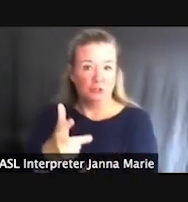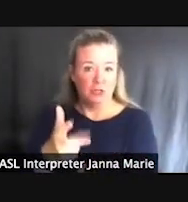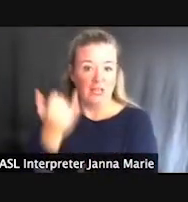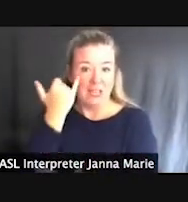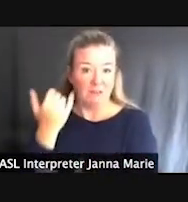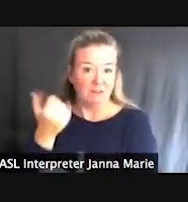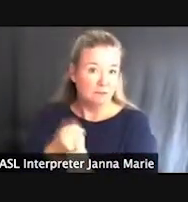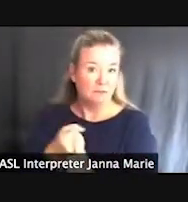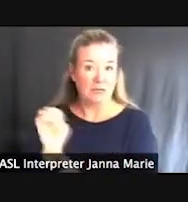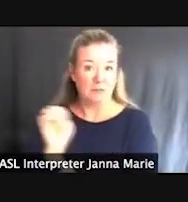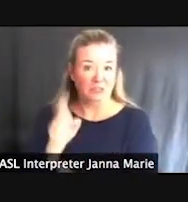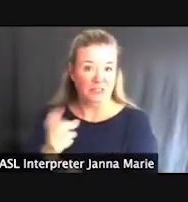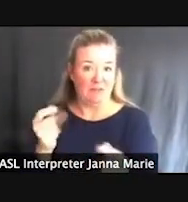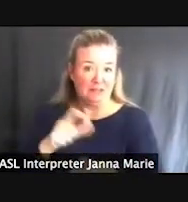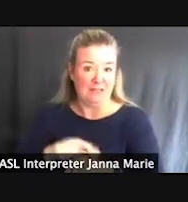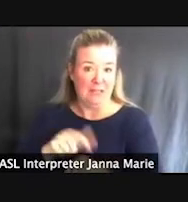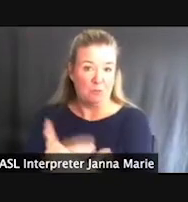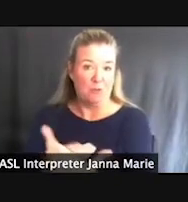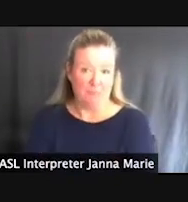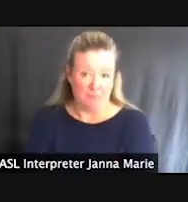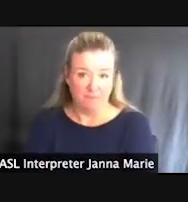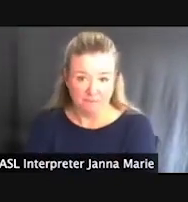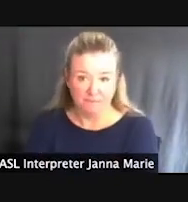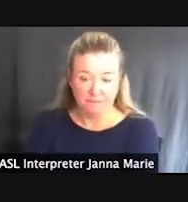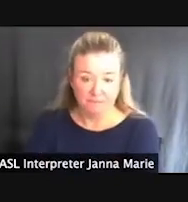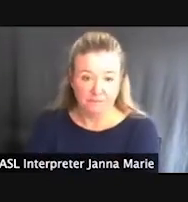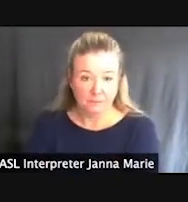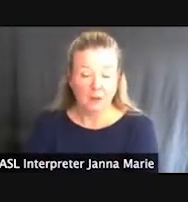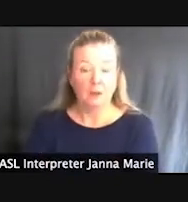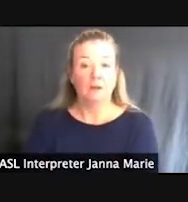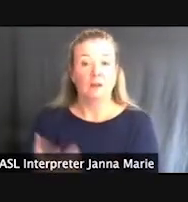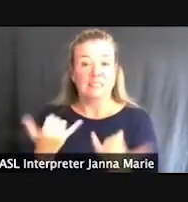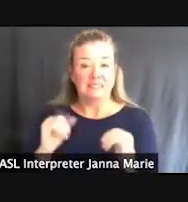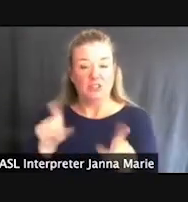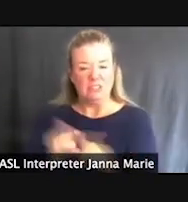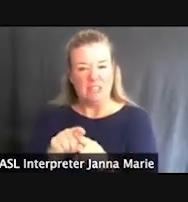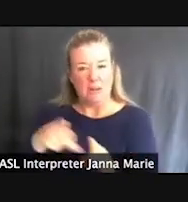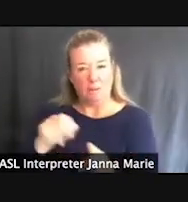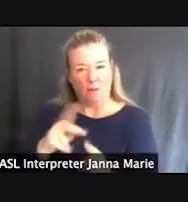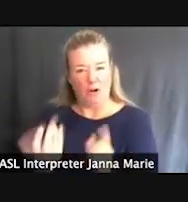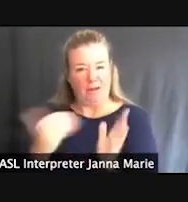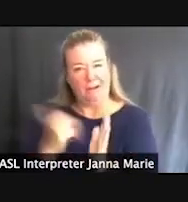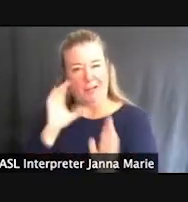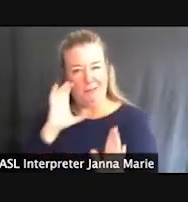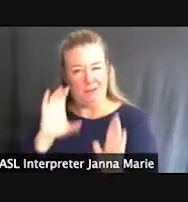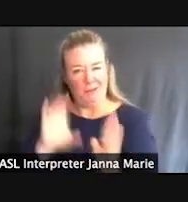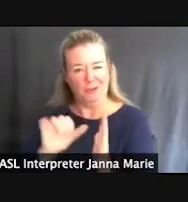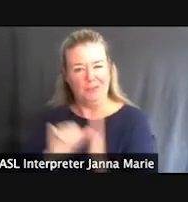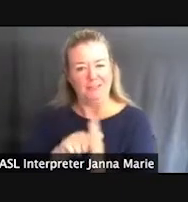Staying at McLain State Park, this is basically a transfer platform at the beach.